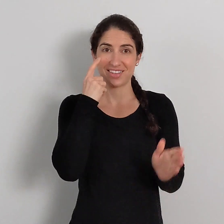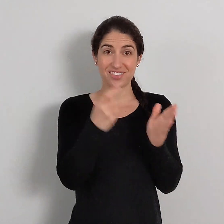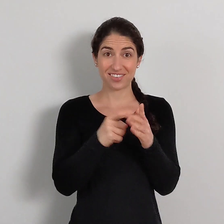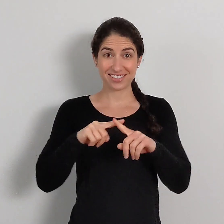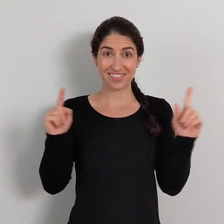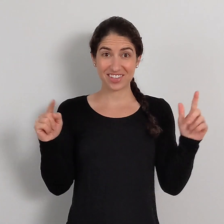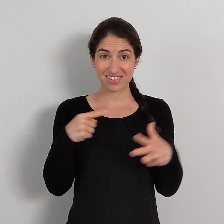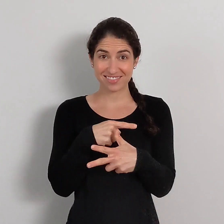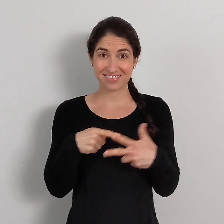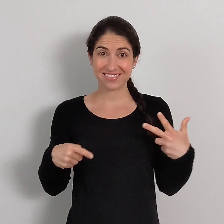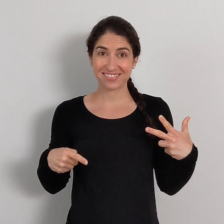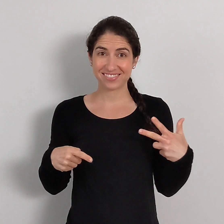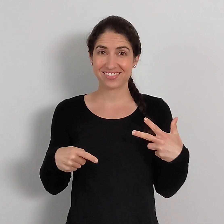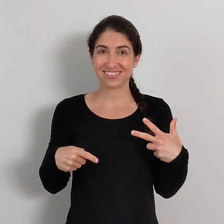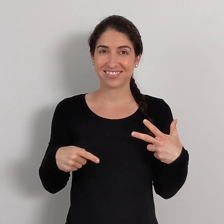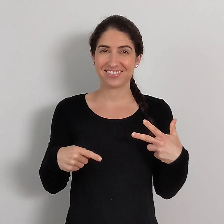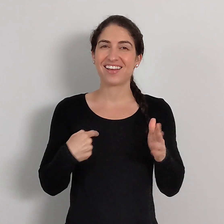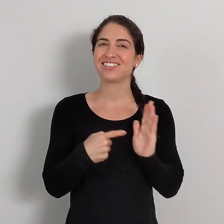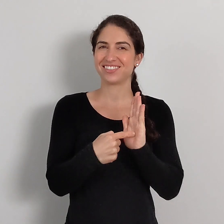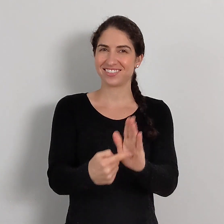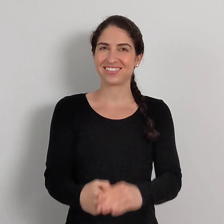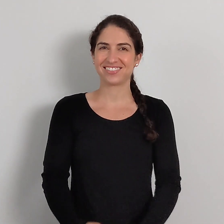Did you notice the difference between those? I'll show you,